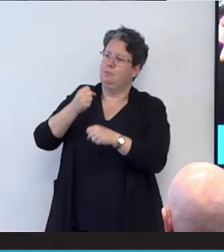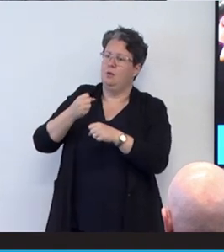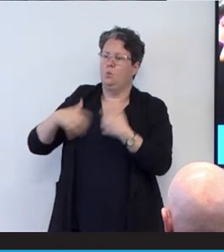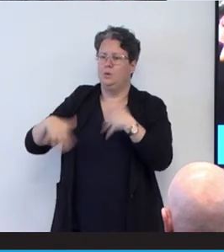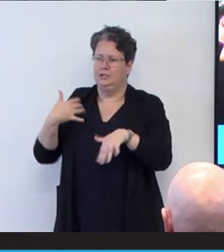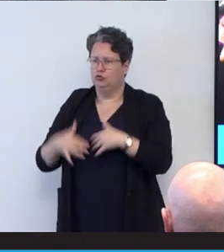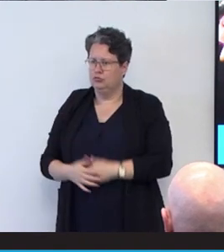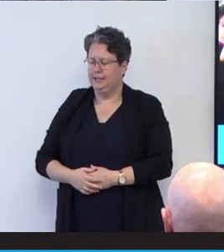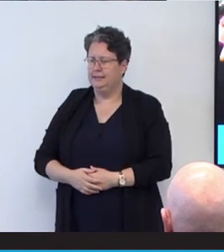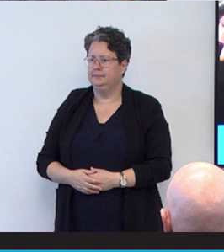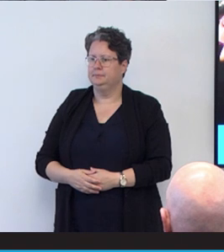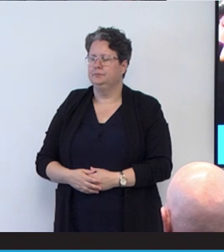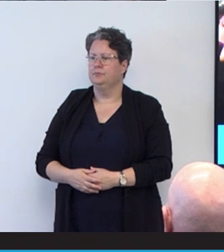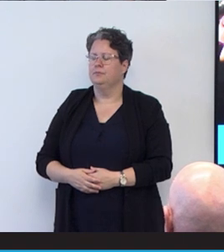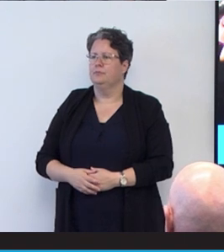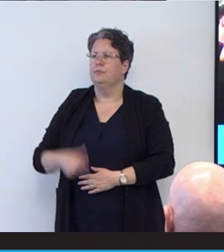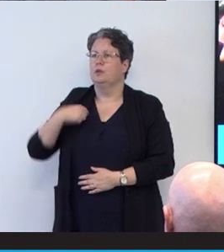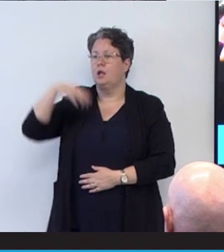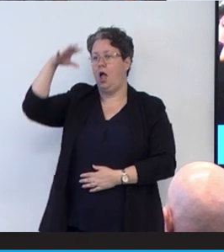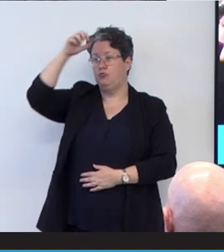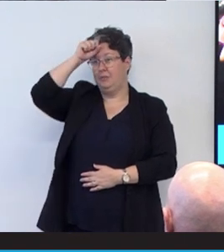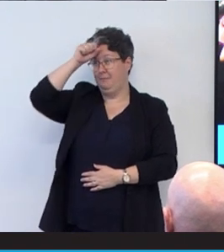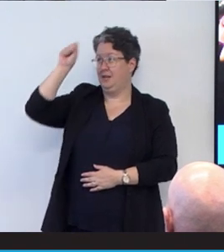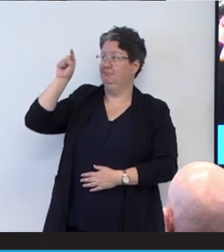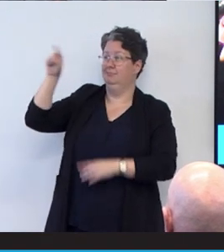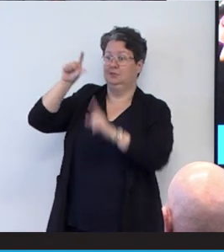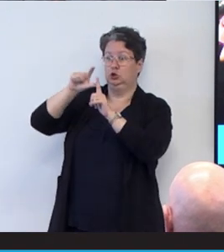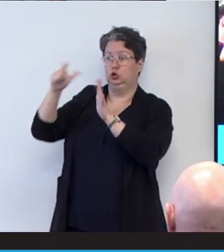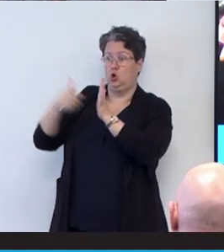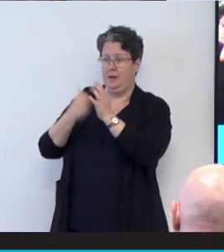And I remember a comment from the doctor that looked after